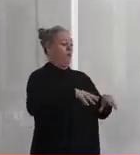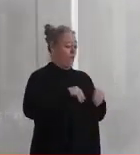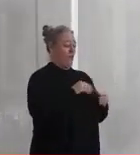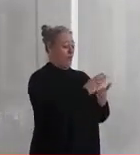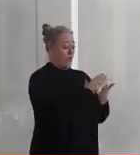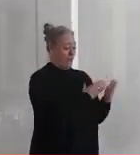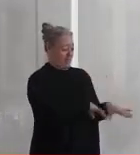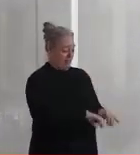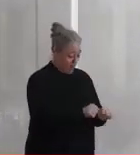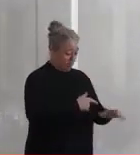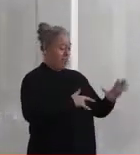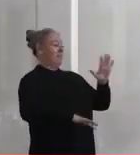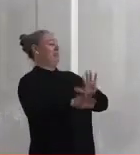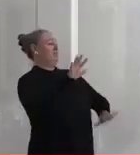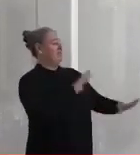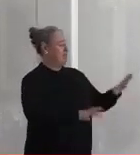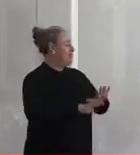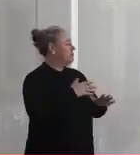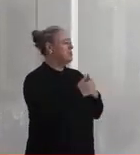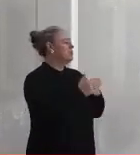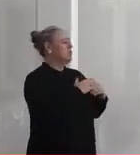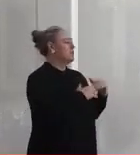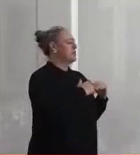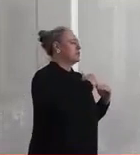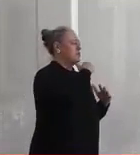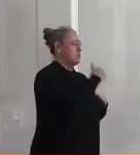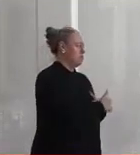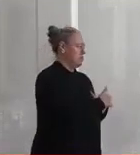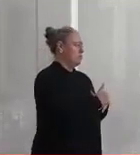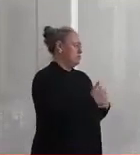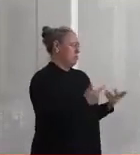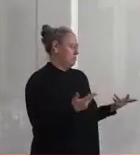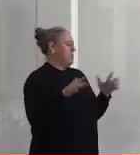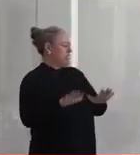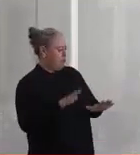and not even as an Indigenous person. But I do tell my students, I'm really